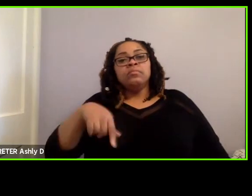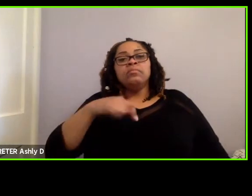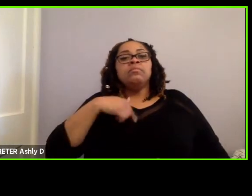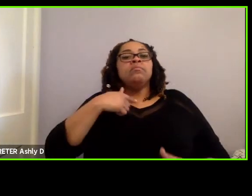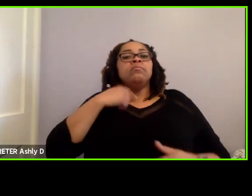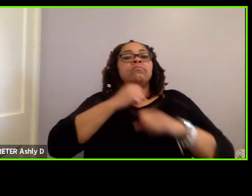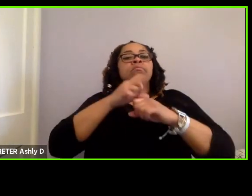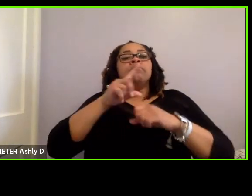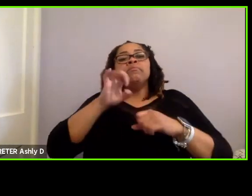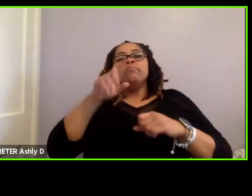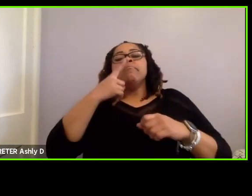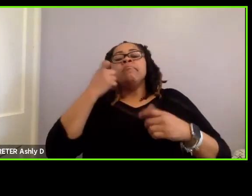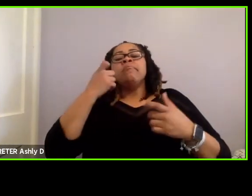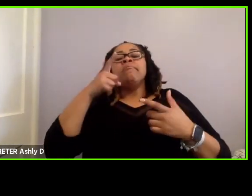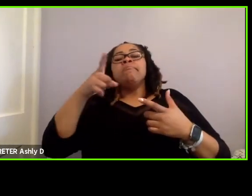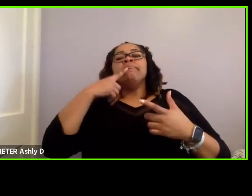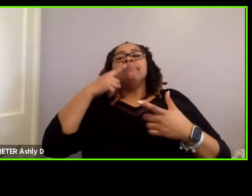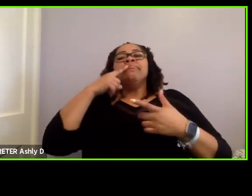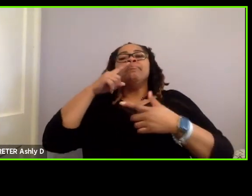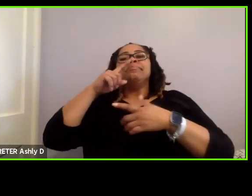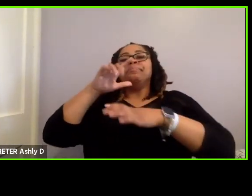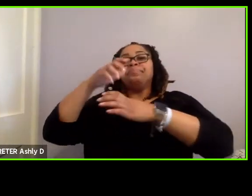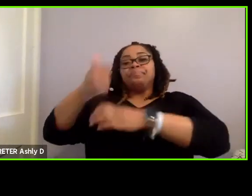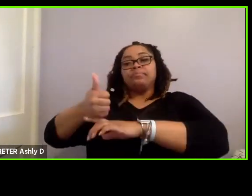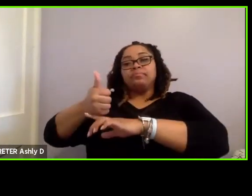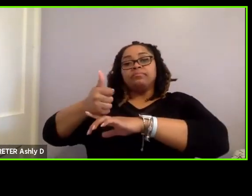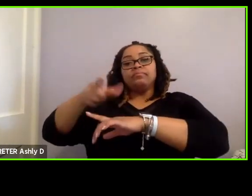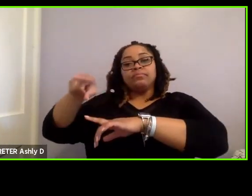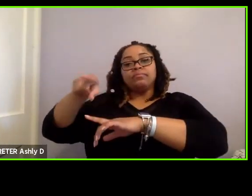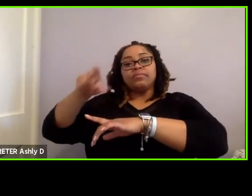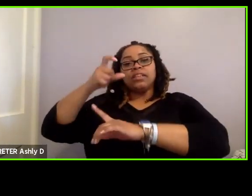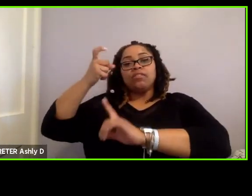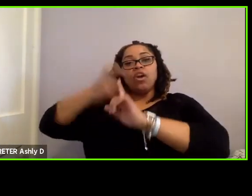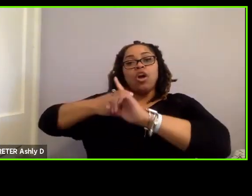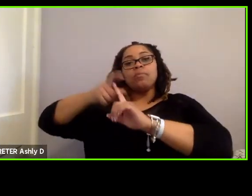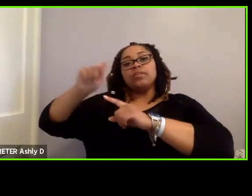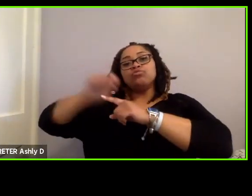because they are on a dedicated fixed right-of-way, they have an automatic train control system,